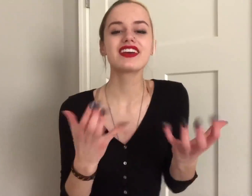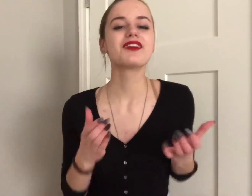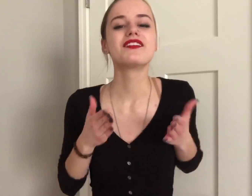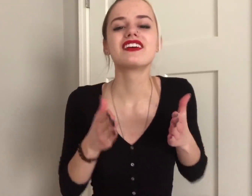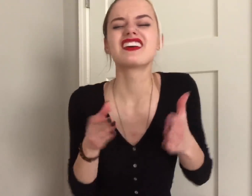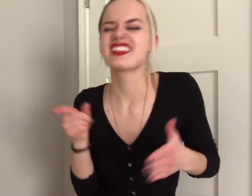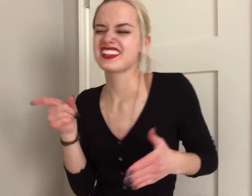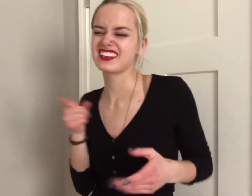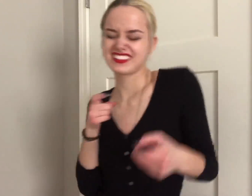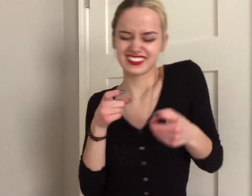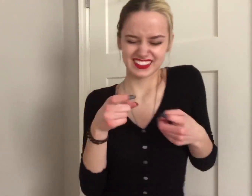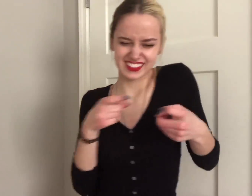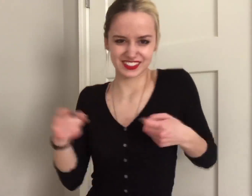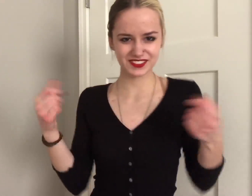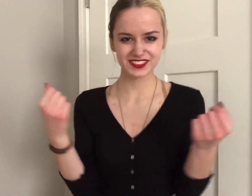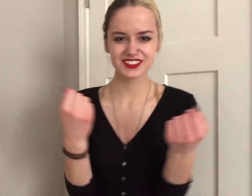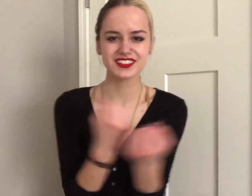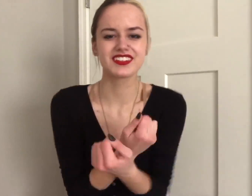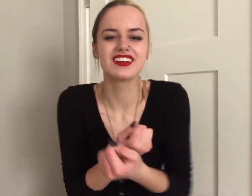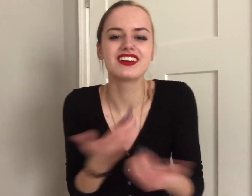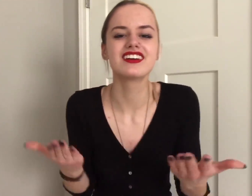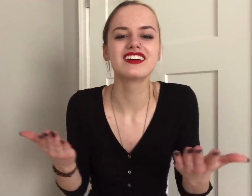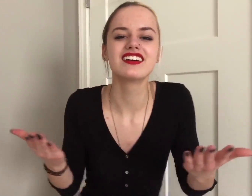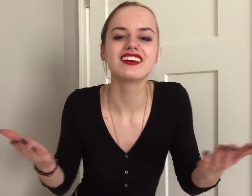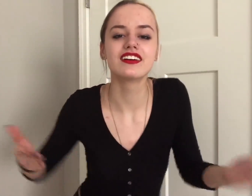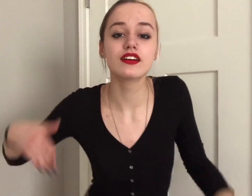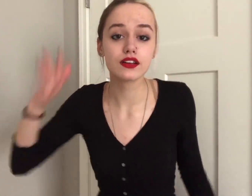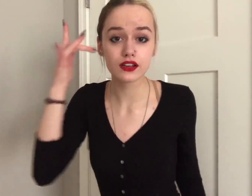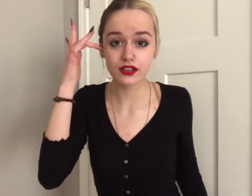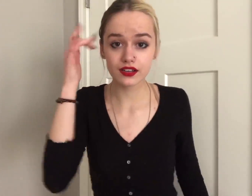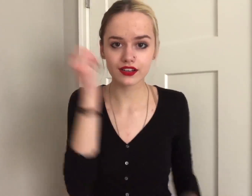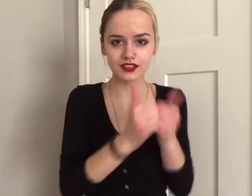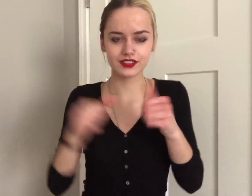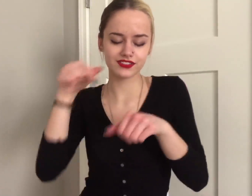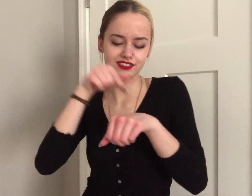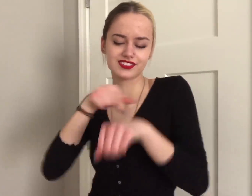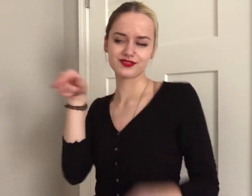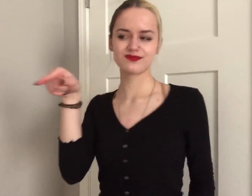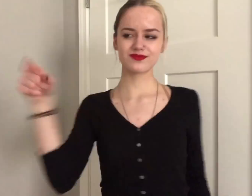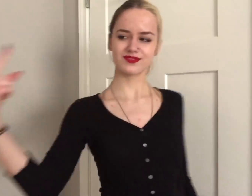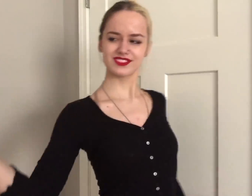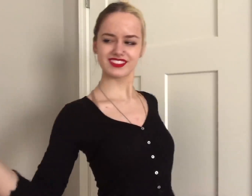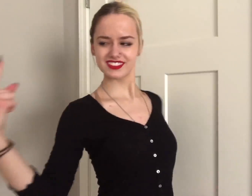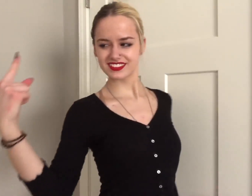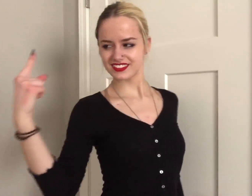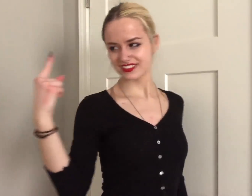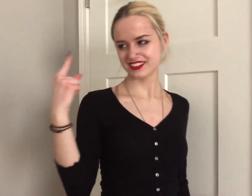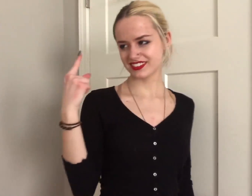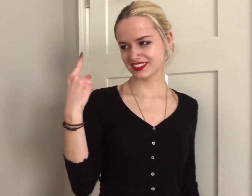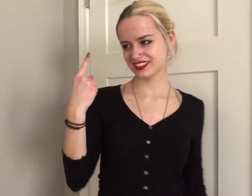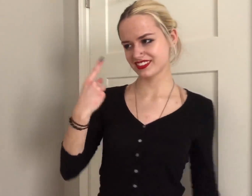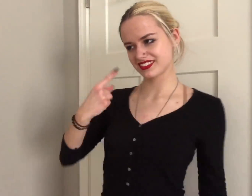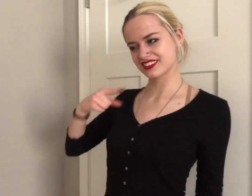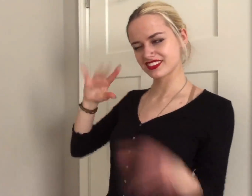i want to let her take control 'cause everytime that she gets closer